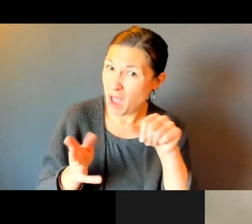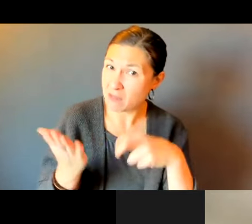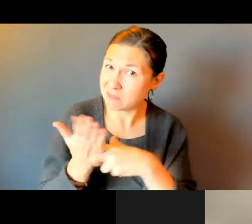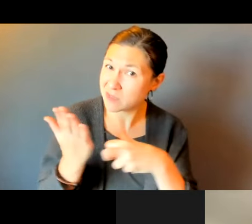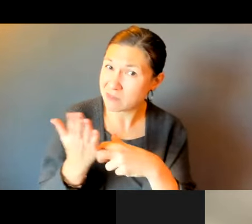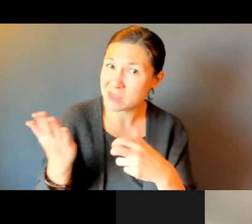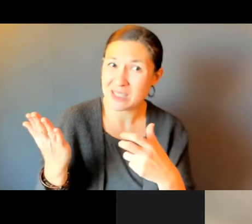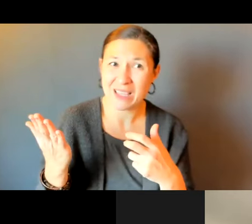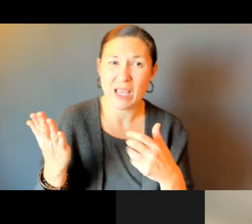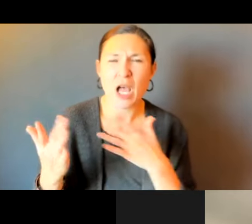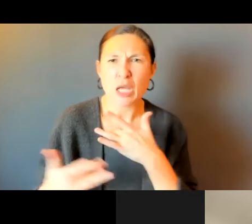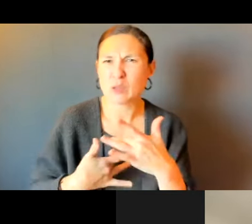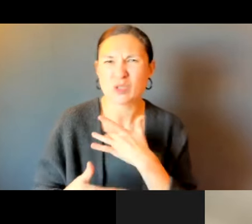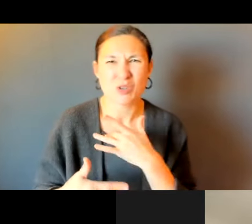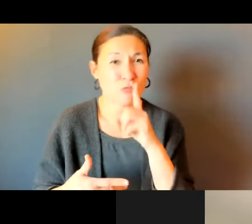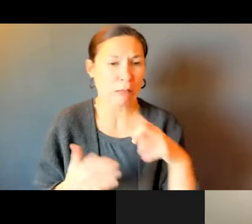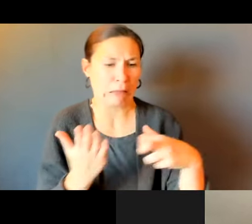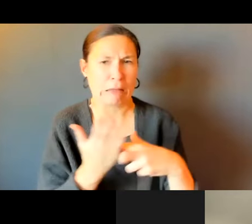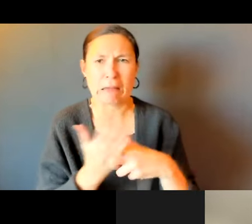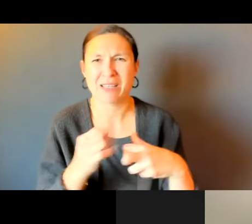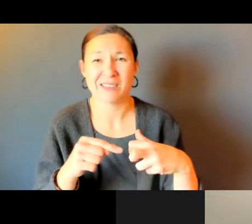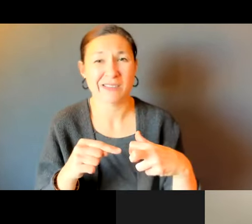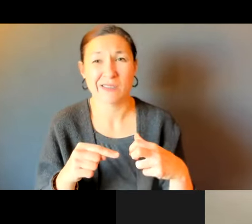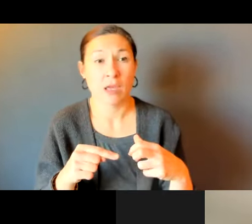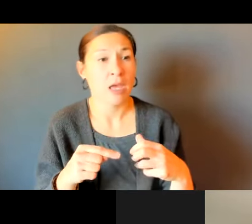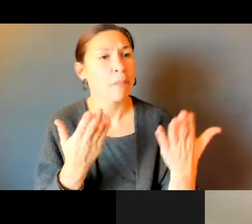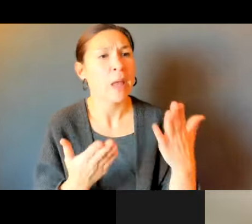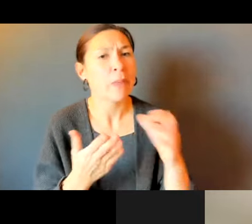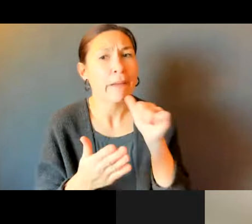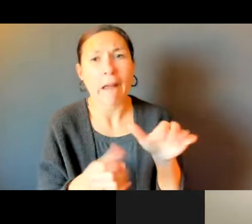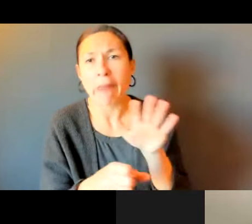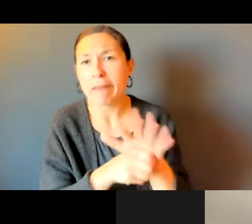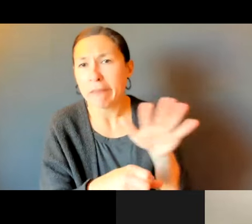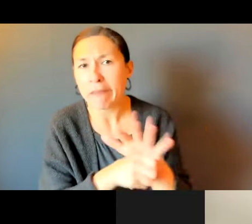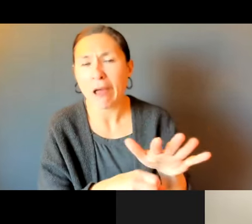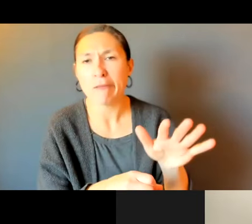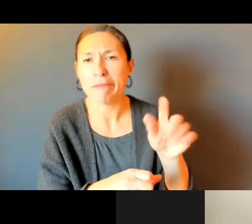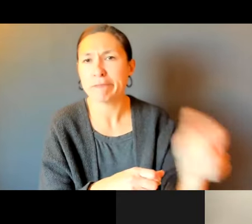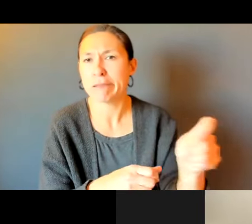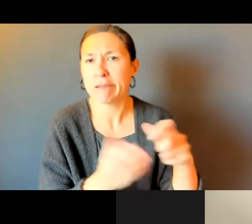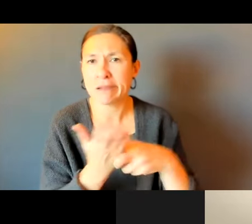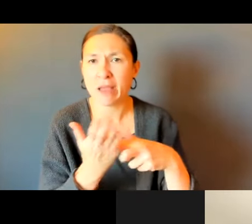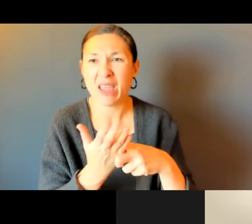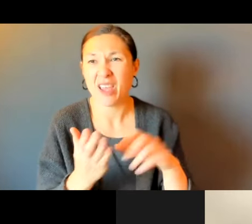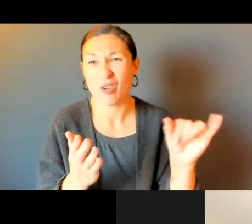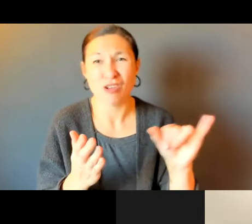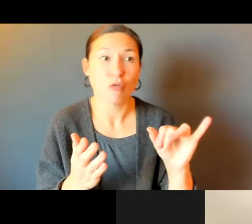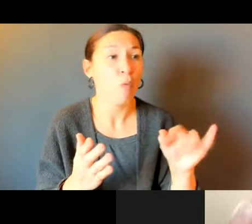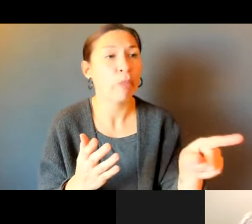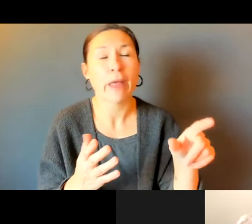TERMS OF WHETHER THE FINES ARE PAID? I JUST HAVE A CONCERN THAT MAYBE IT IS SOMETHING NOT REALLY ENFORCED. YOU MAY HAVE TALKED ABOUT IT